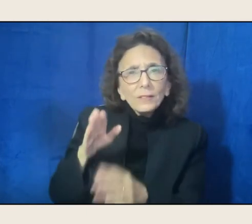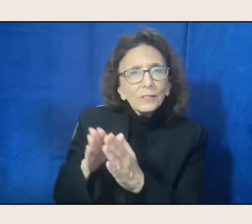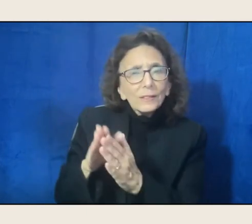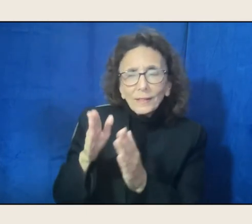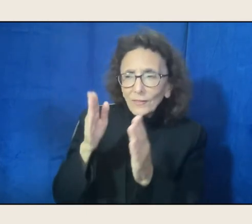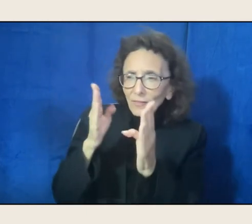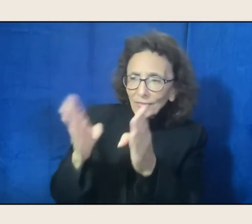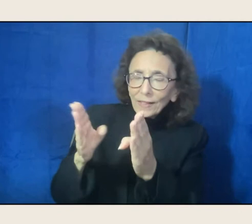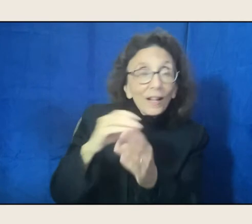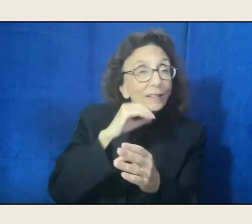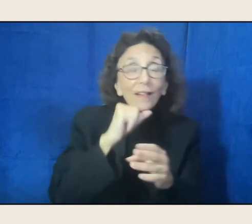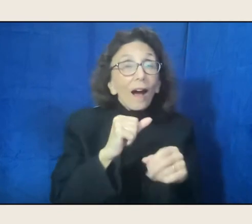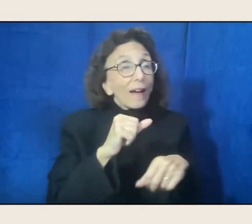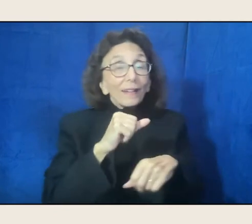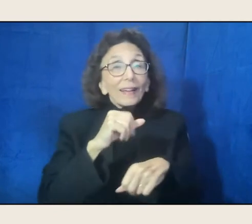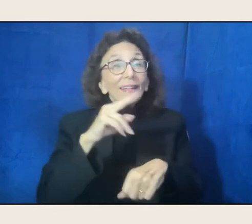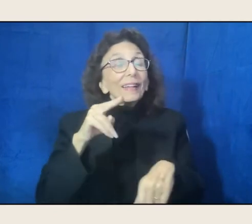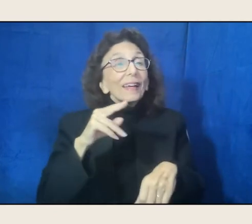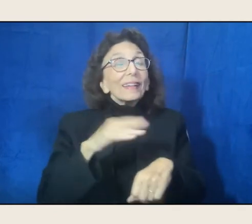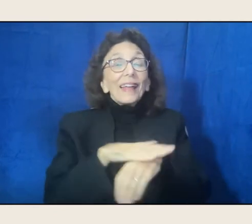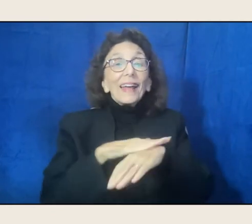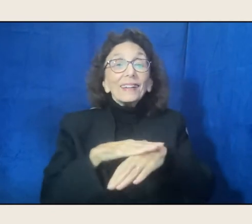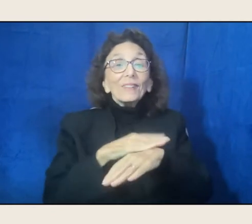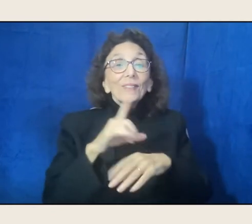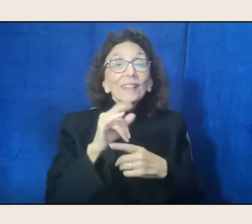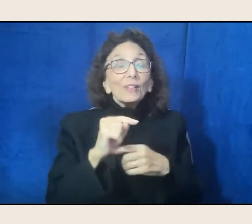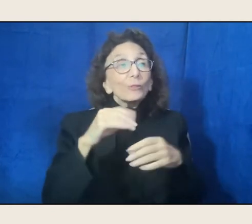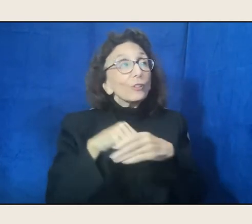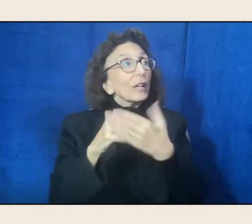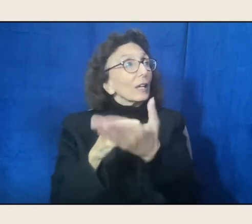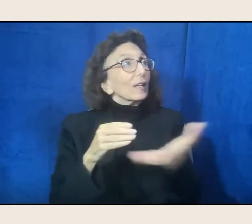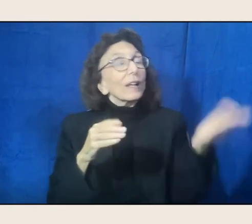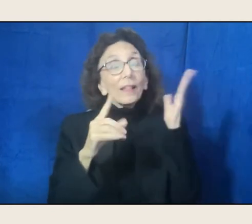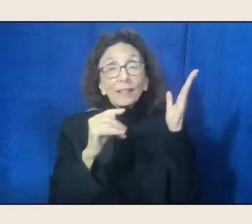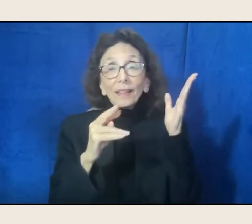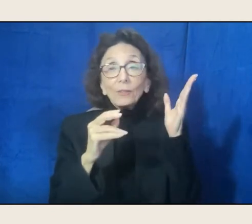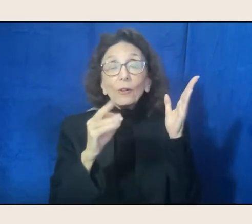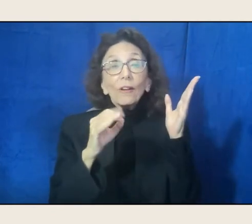in the literary, the fiction, poetry, literary shelves.